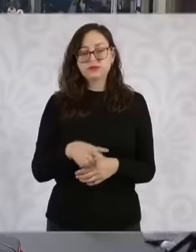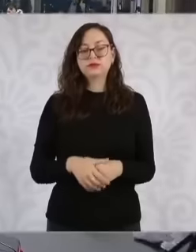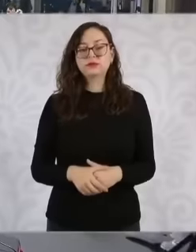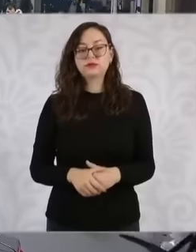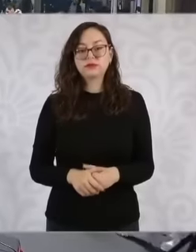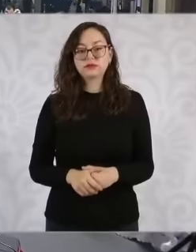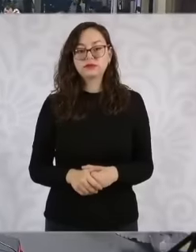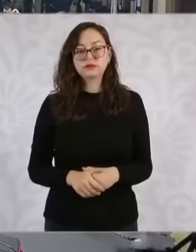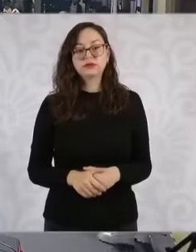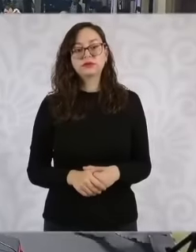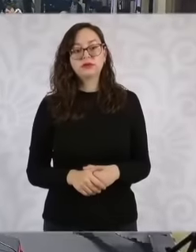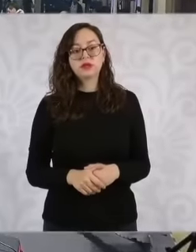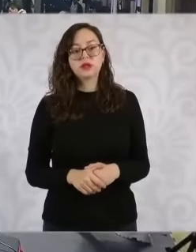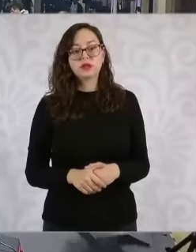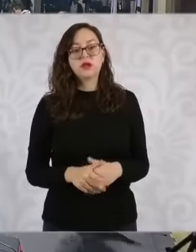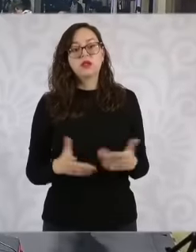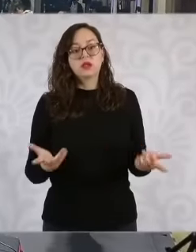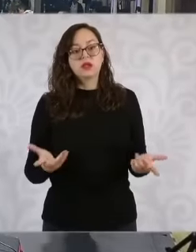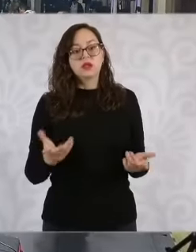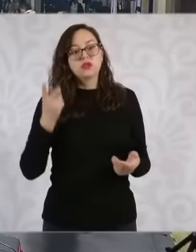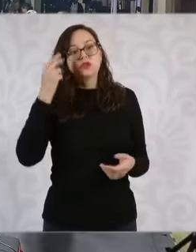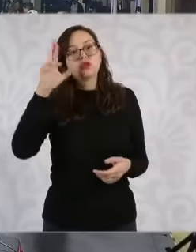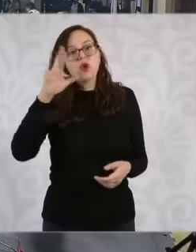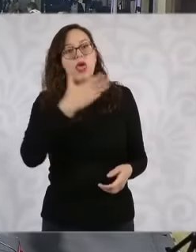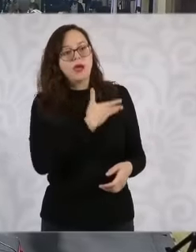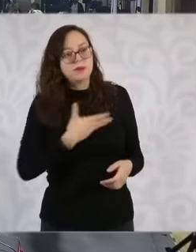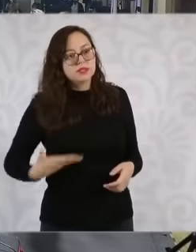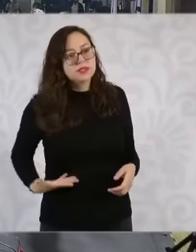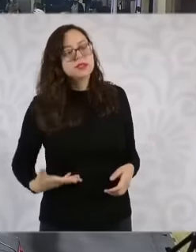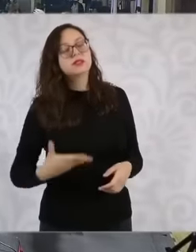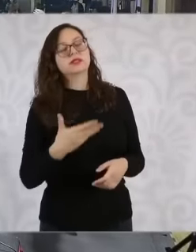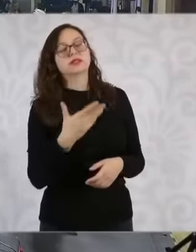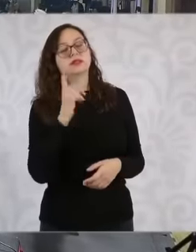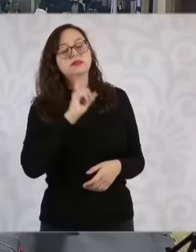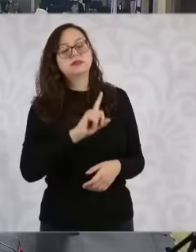doctor how is it good president Carlos Guzmán of cu Med telecommunications Veracruz Well at the